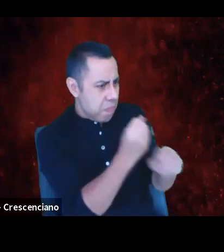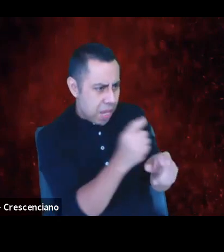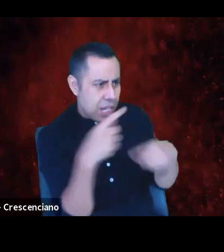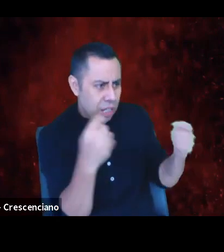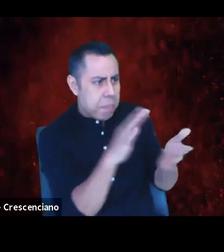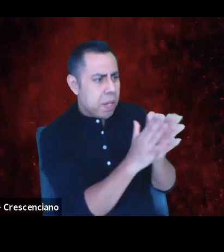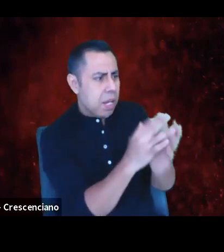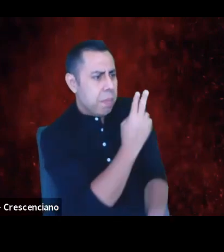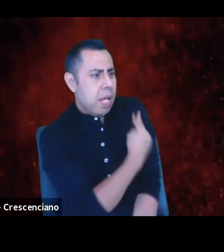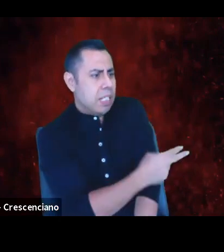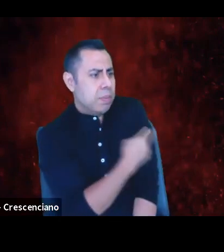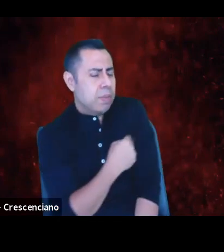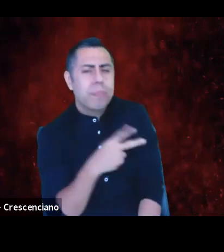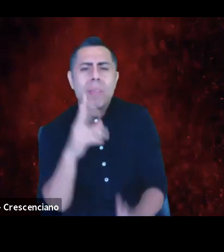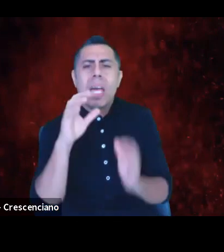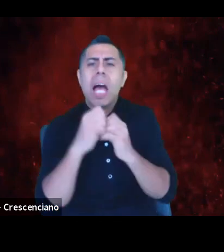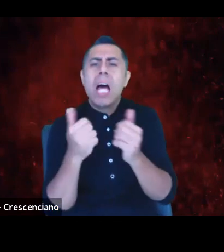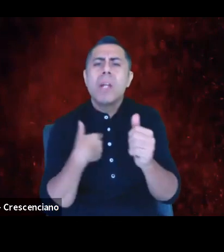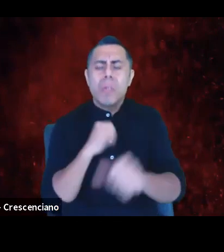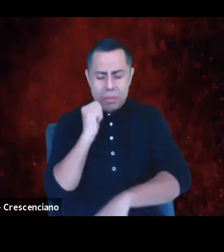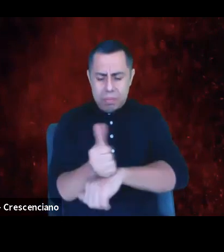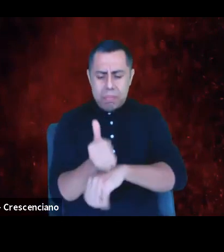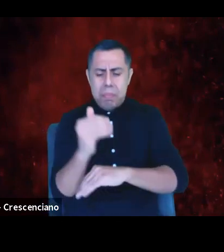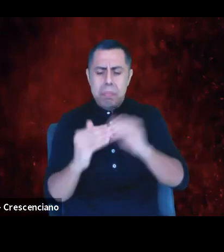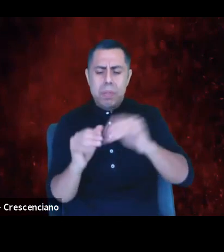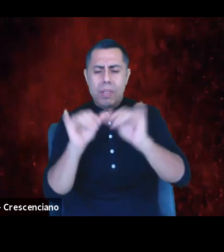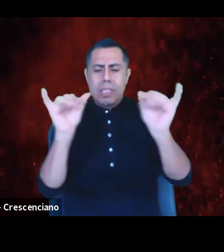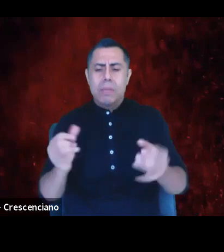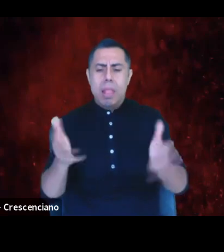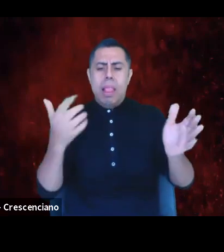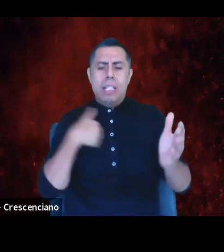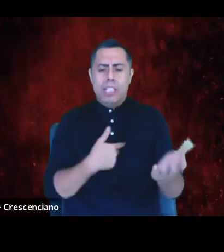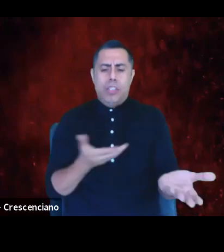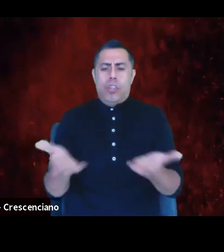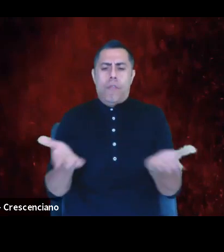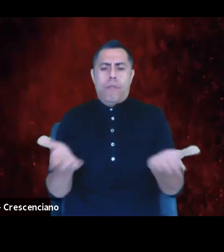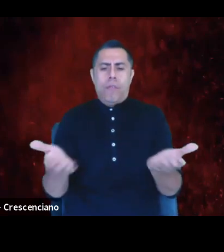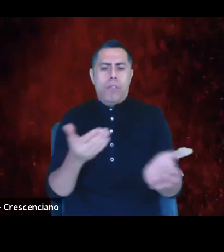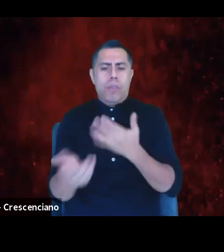to be of service no matter what? Today, right now, we are writing the story that creates